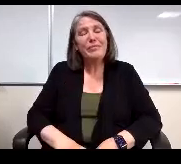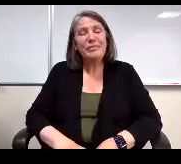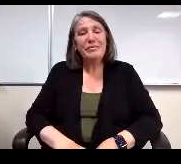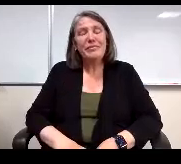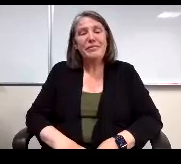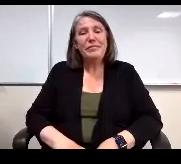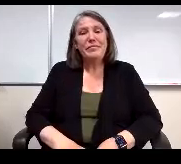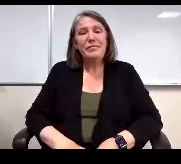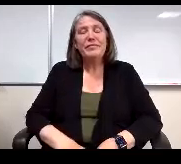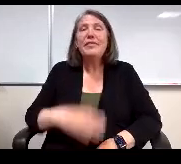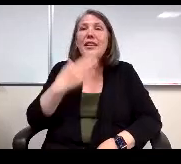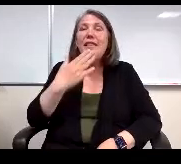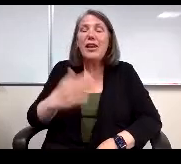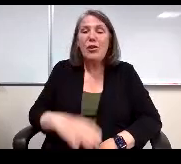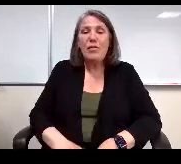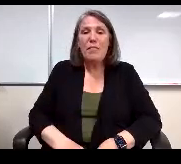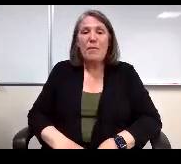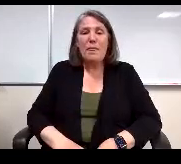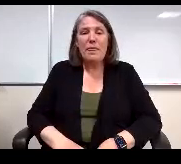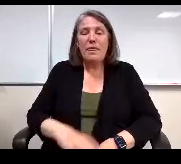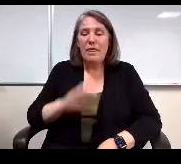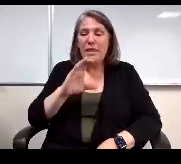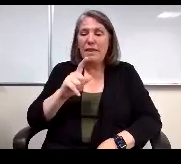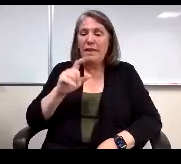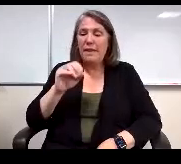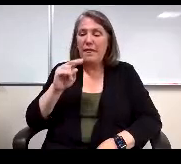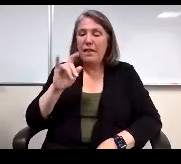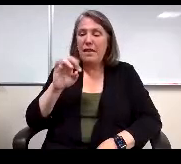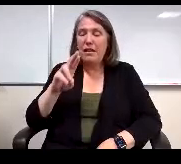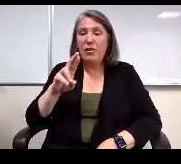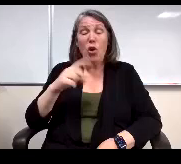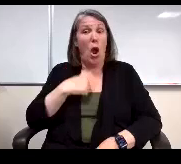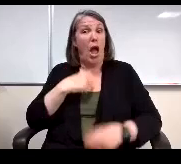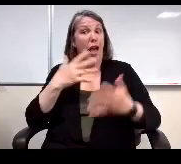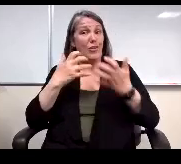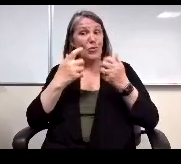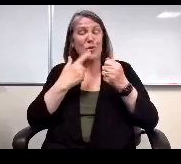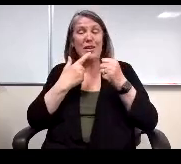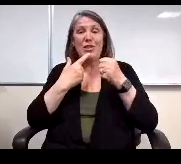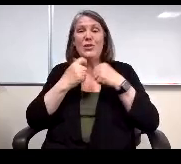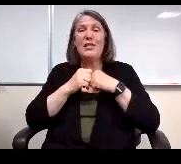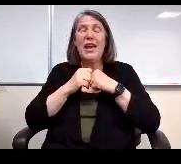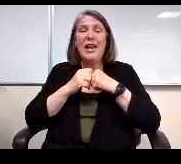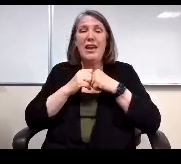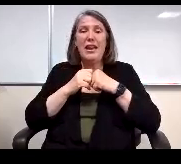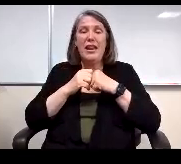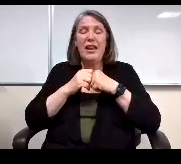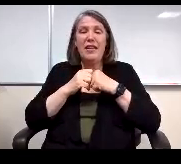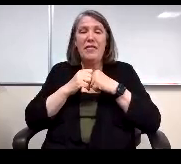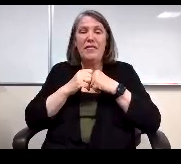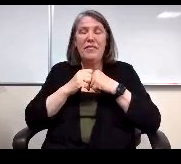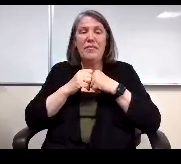Thank you, Mrs Conjur. I just wanted to say that the.